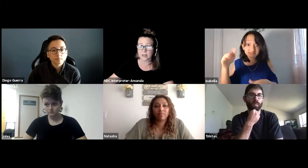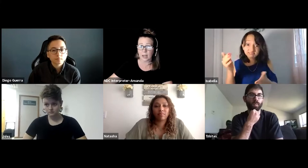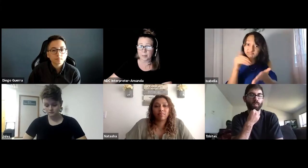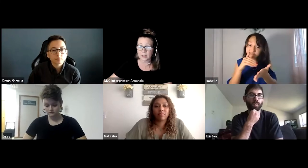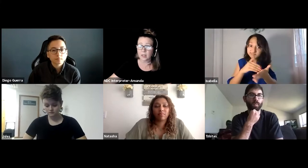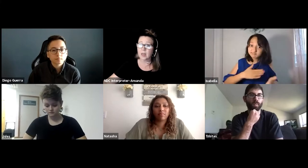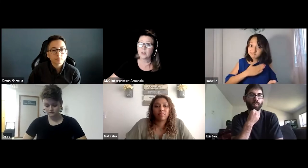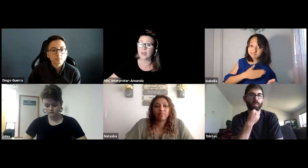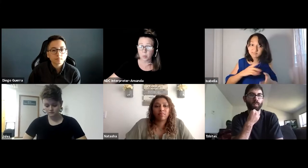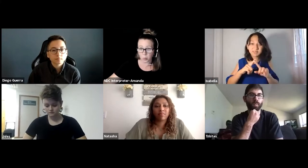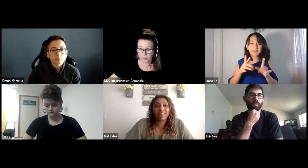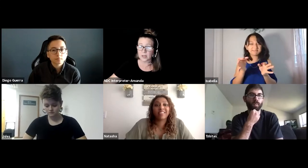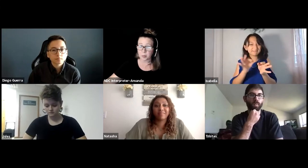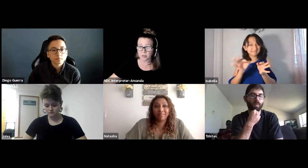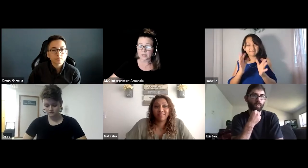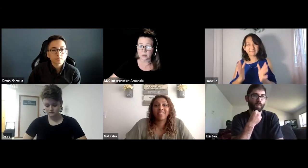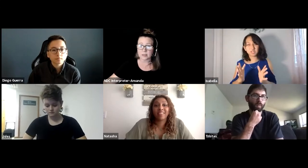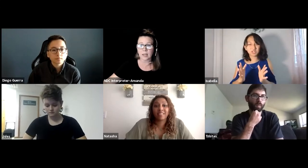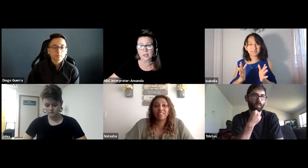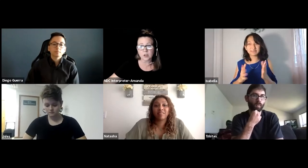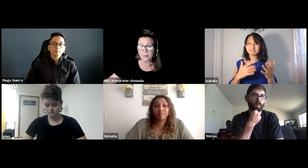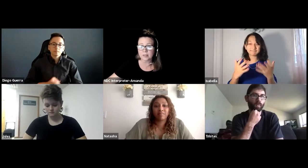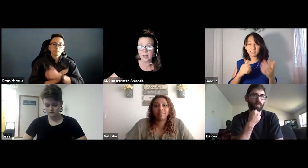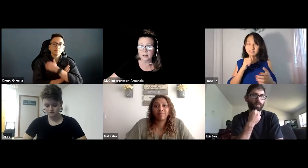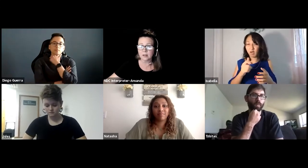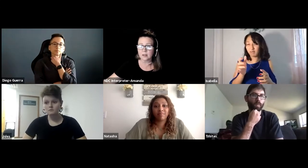happening, they will wave down a professor and say can you repeat that?